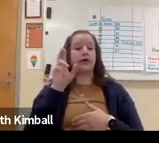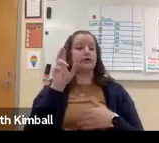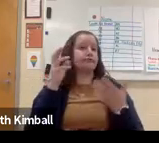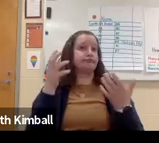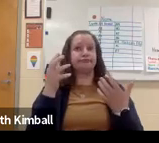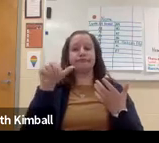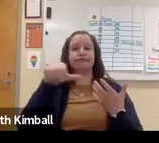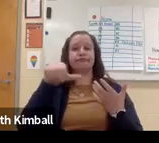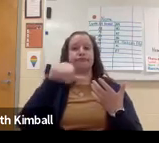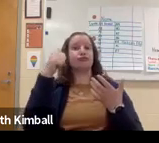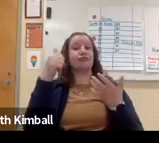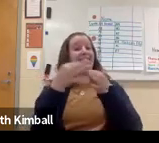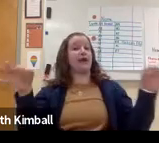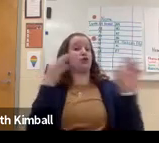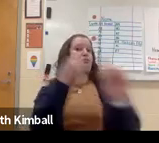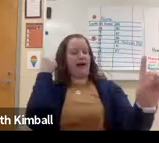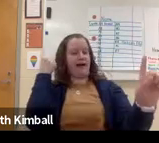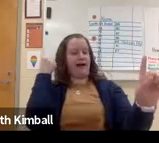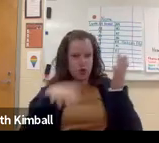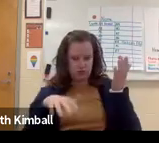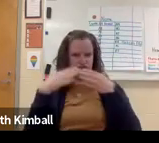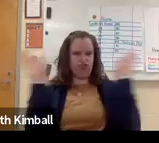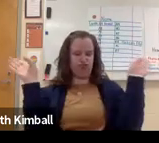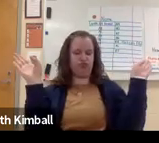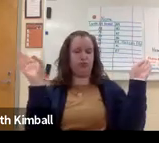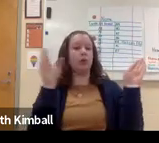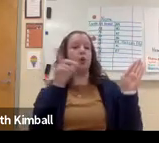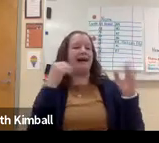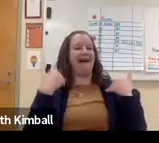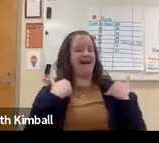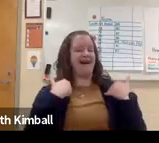and hard of hearing students, or language deprived